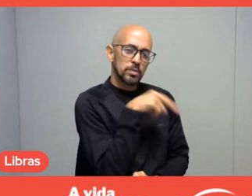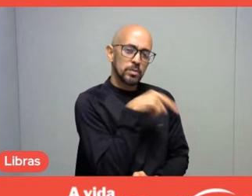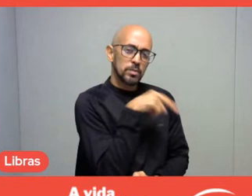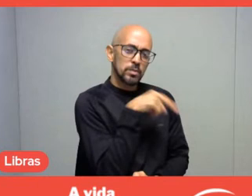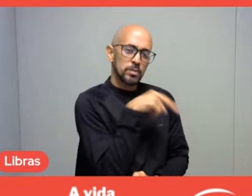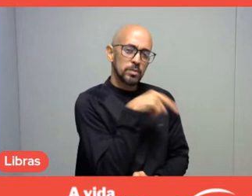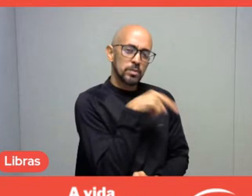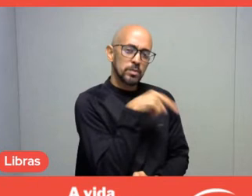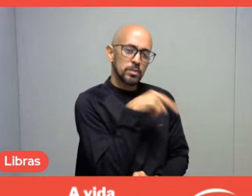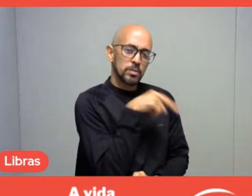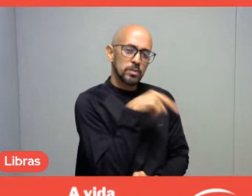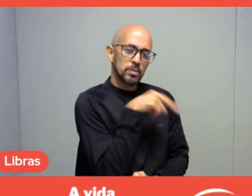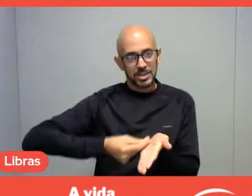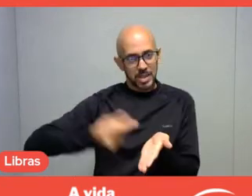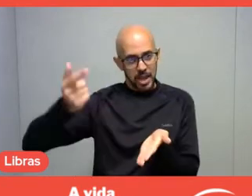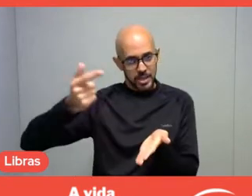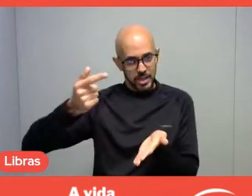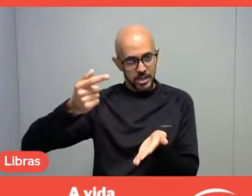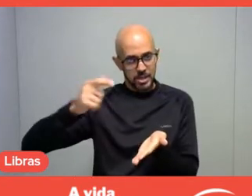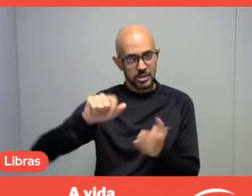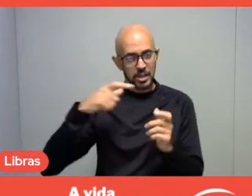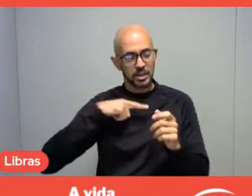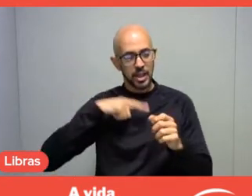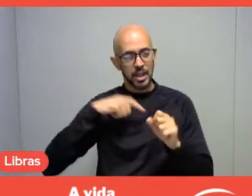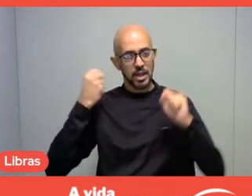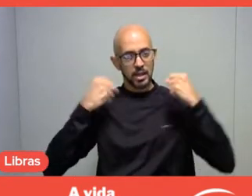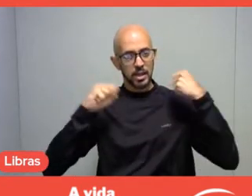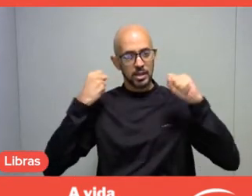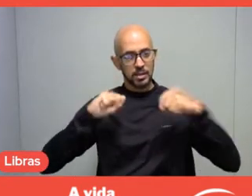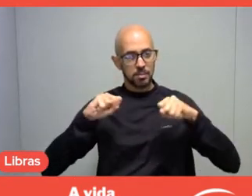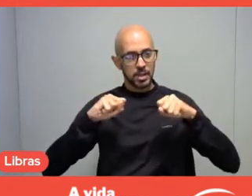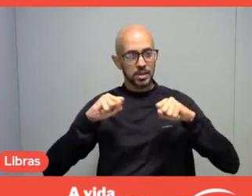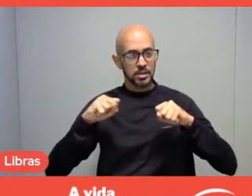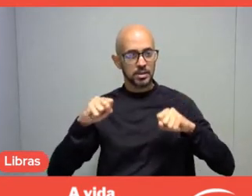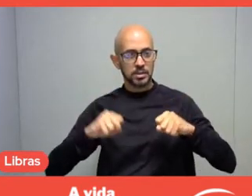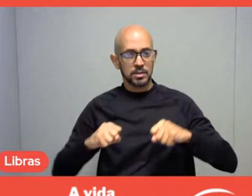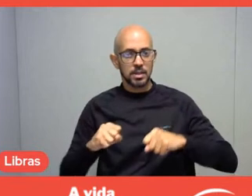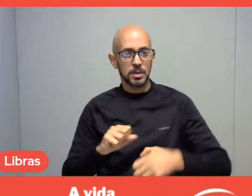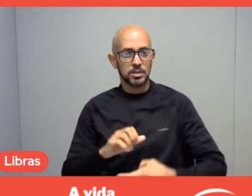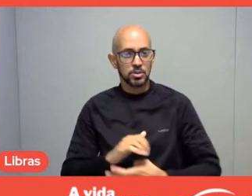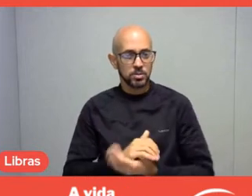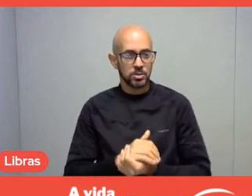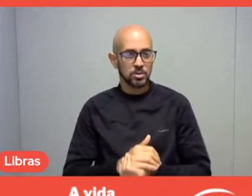that people have gyms, crossfit, steakhouses,